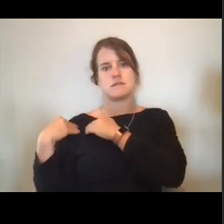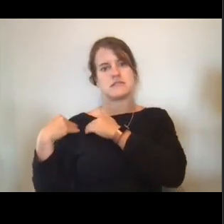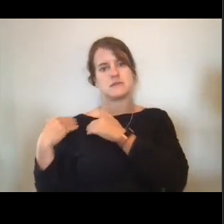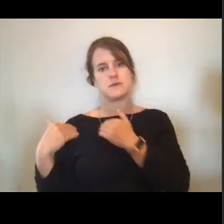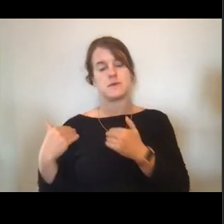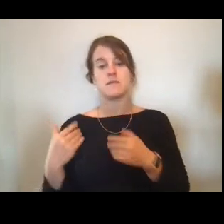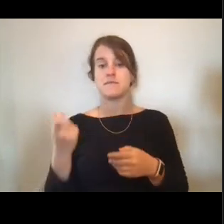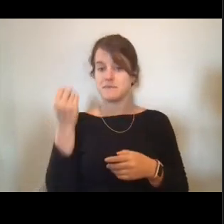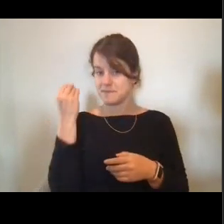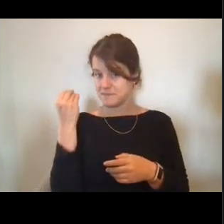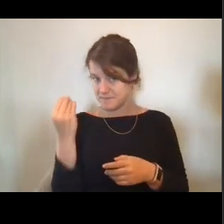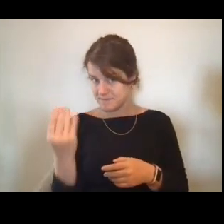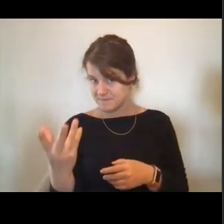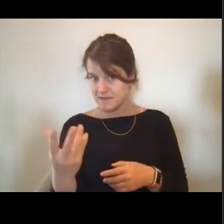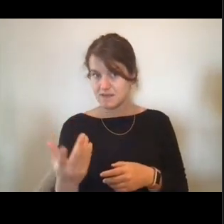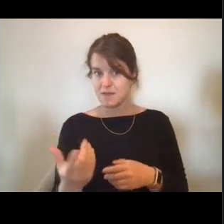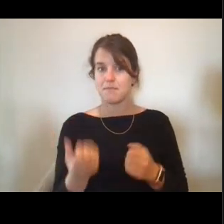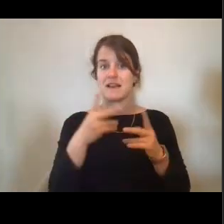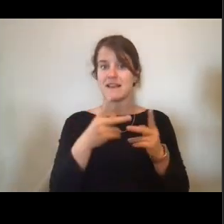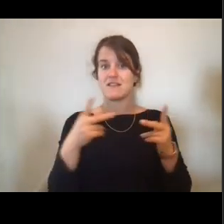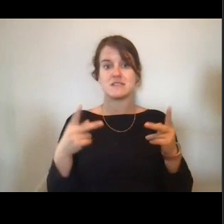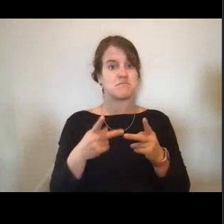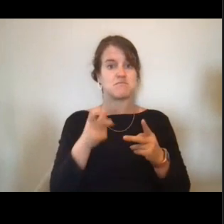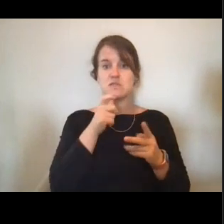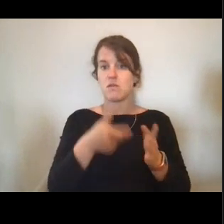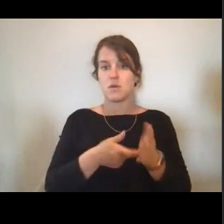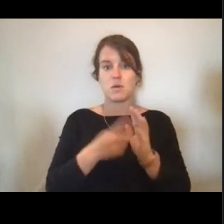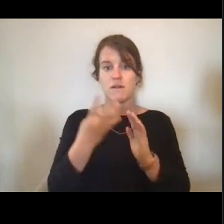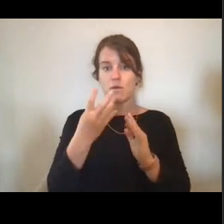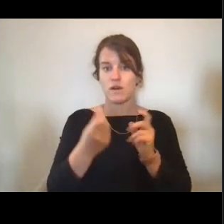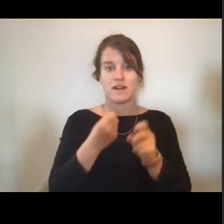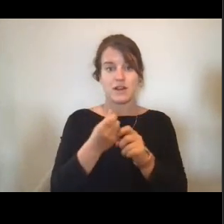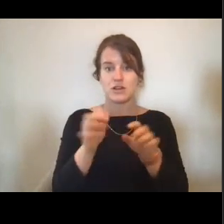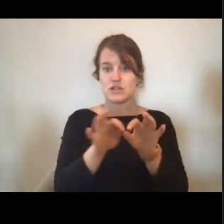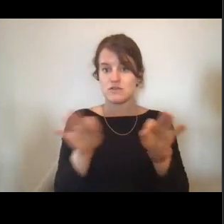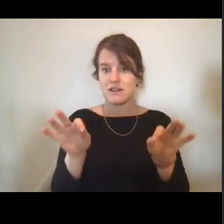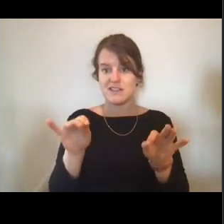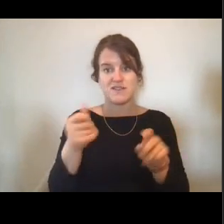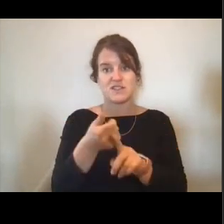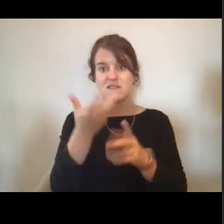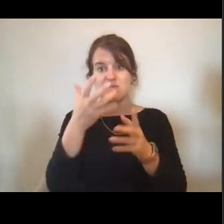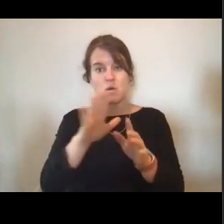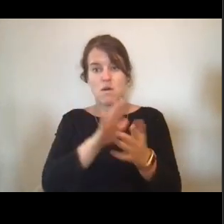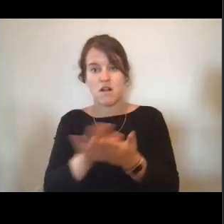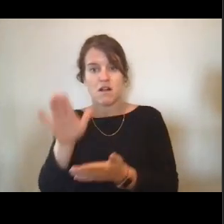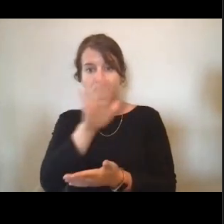don't require a four year degree. A lot of the entry-level positions